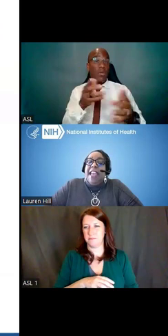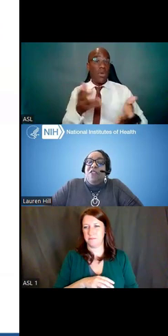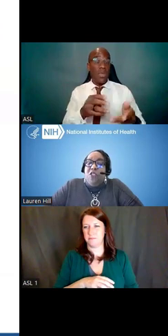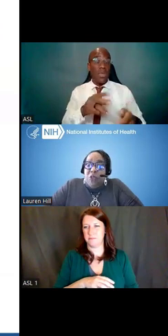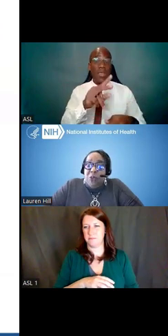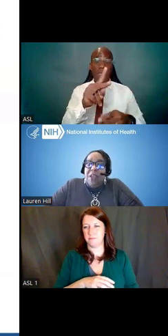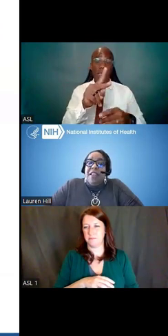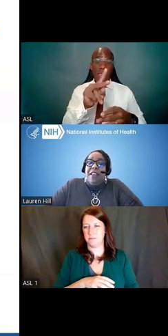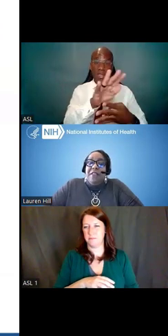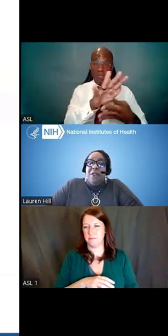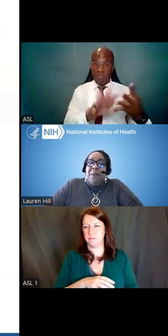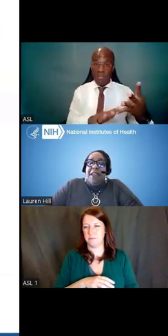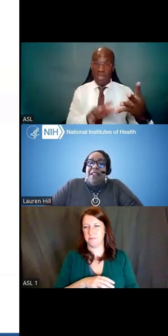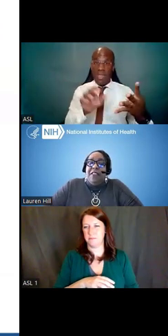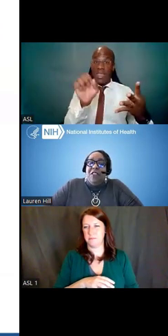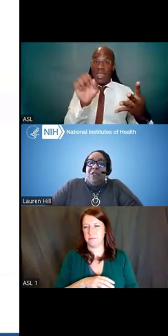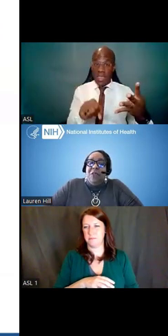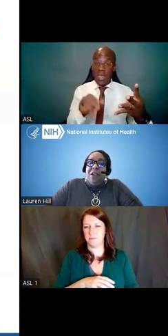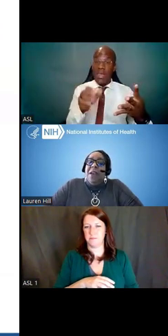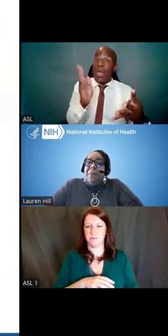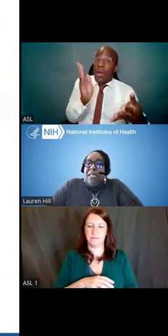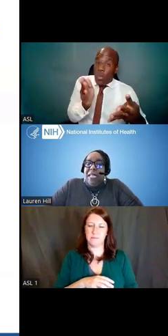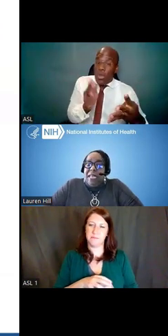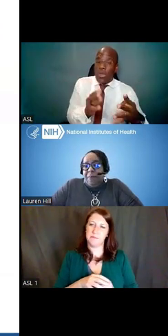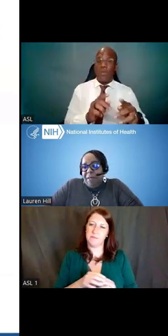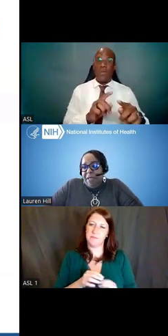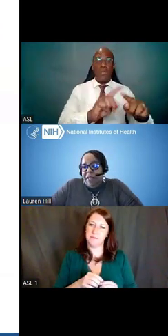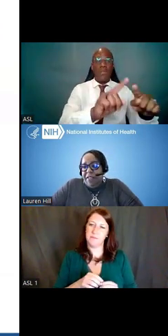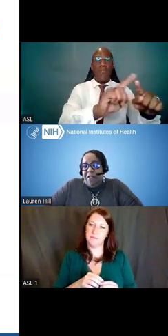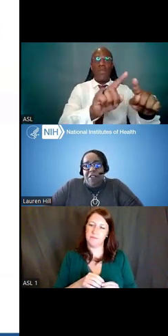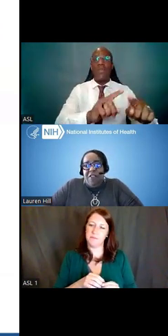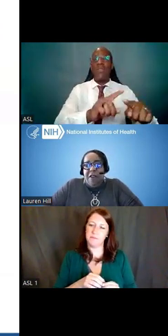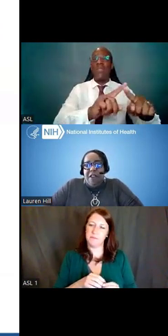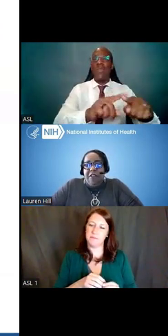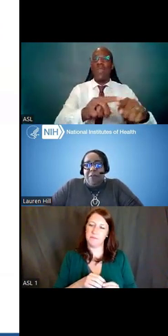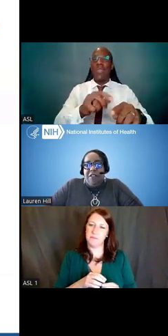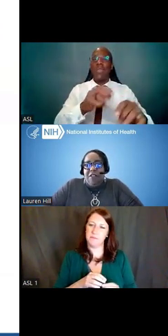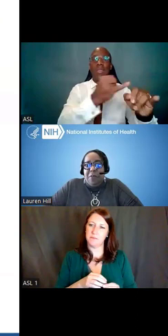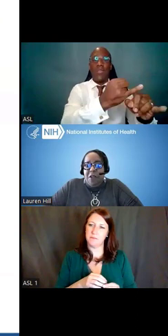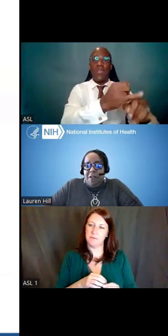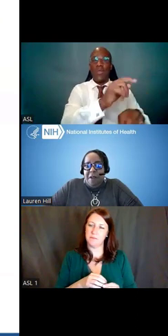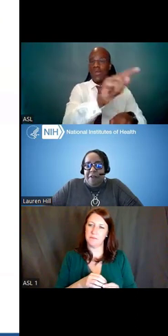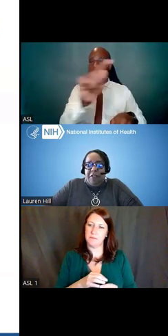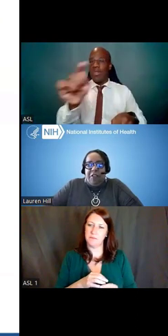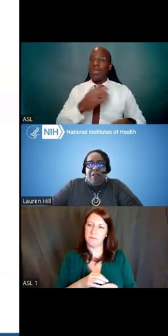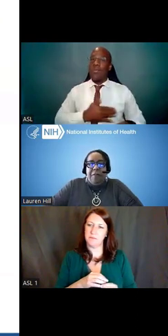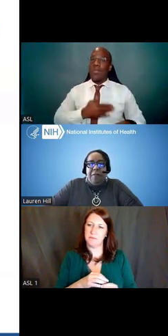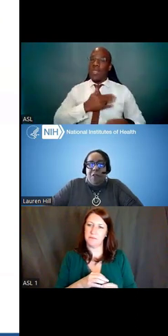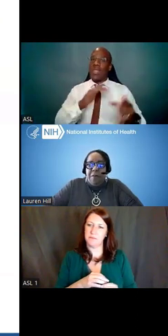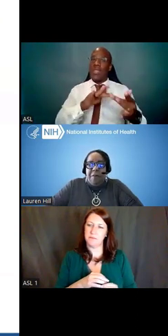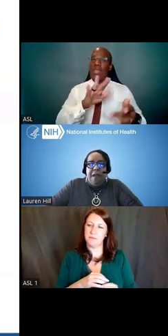and do differ by institute -- please, please reach out and speak to your program officer before applying.